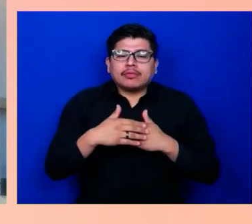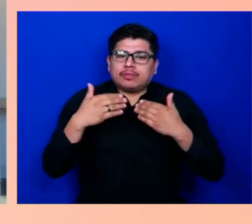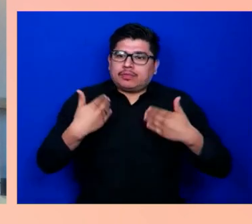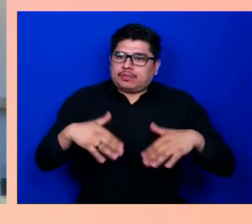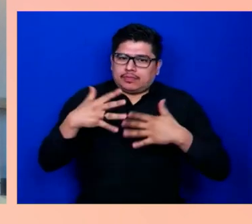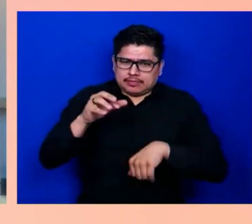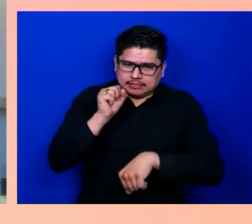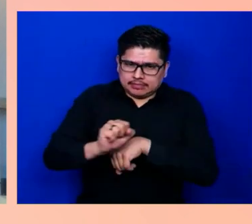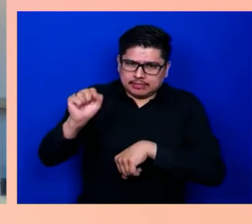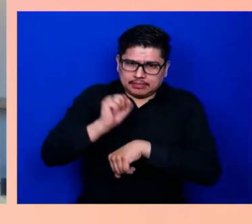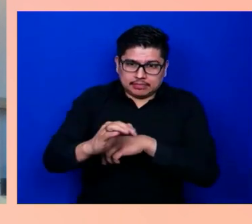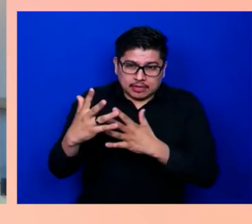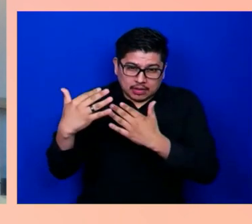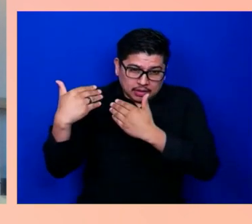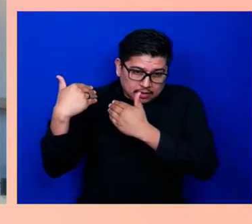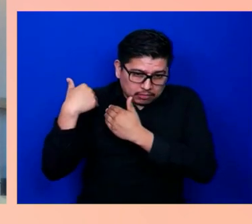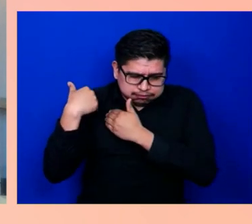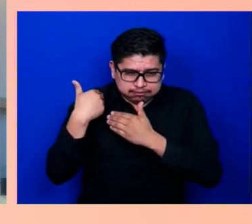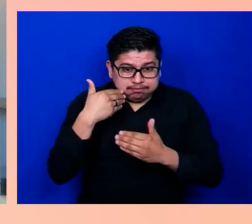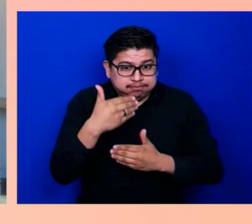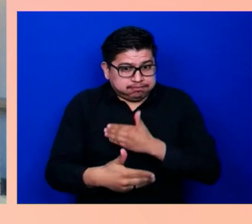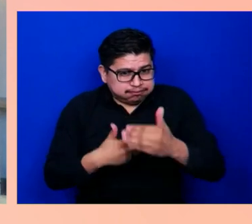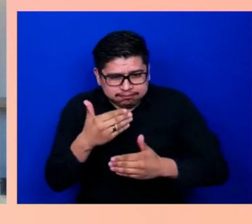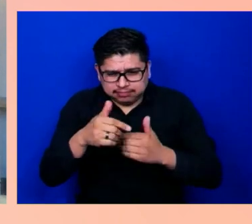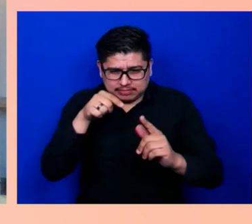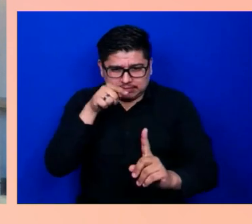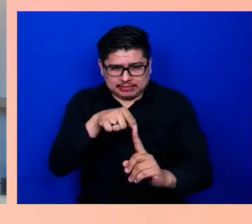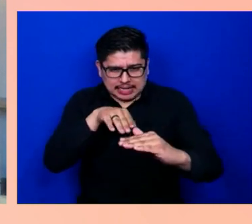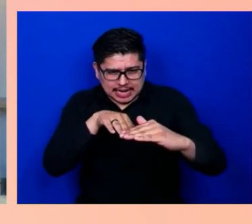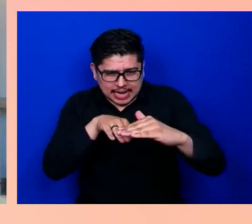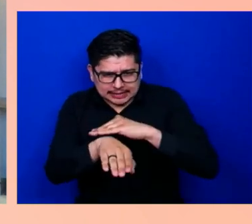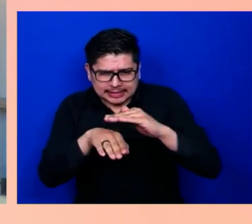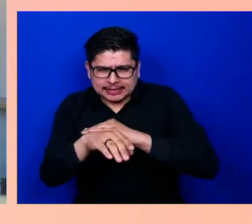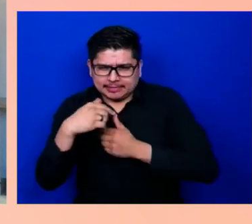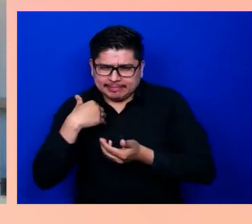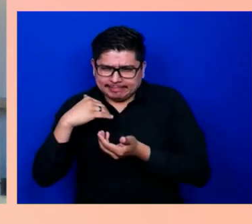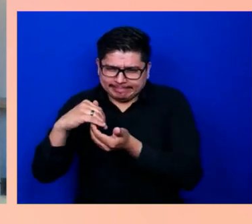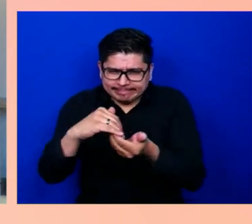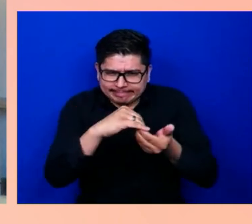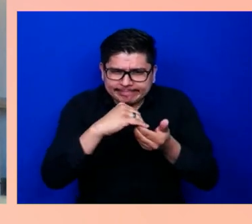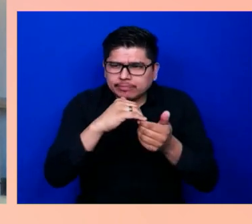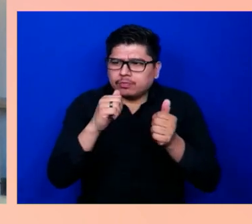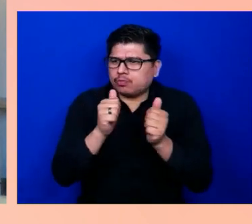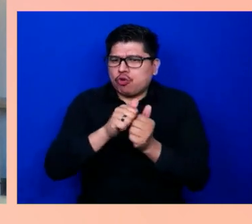we were keen to collaborate with others where possible and we thought, Microsoft are world leaders in tech;